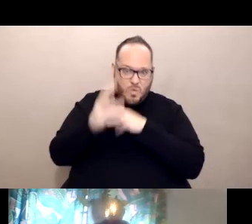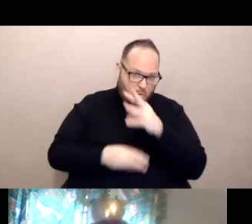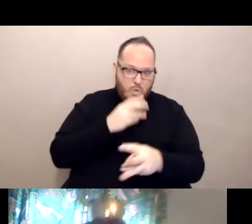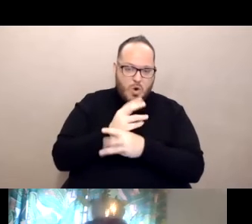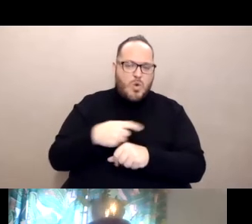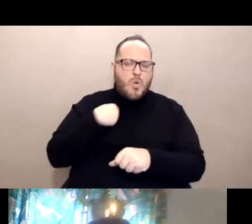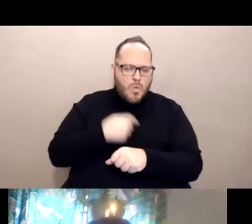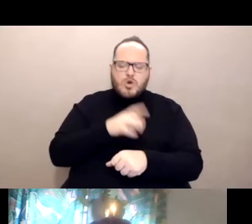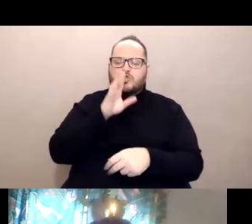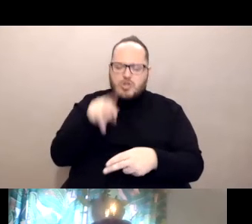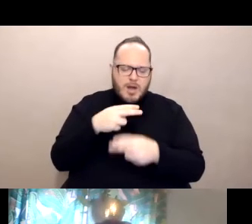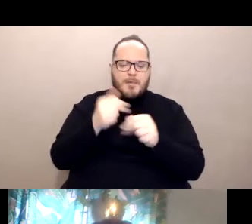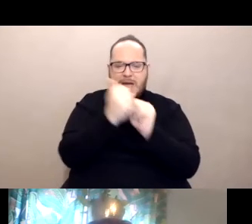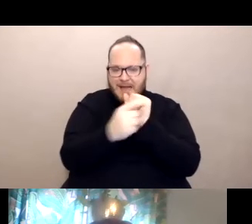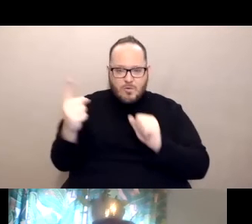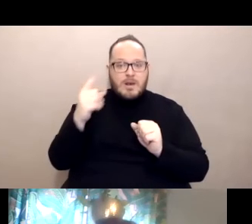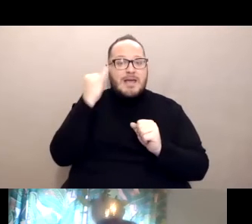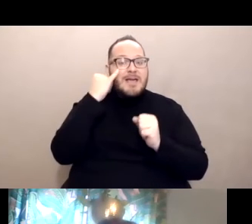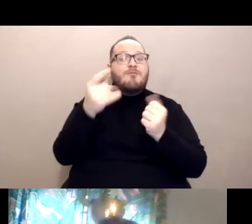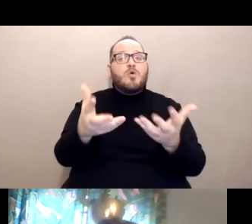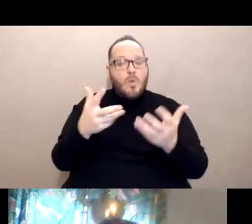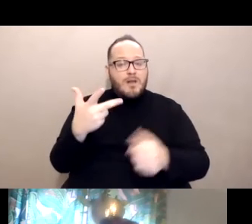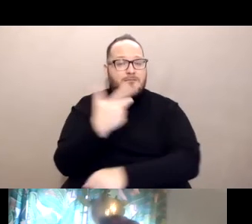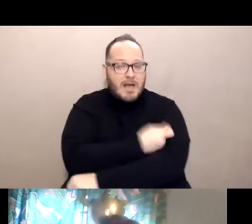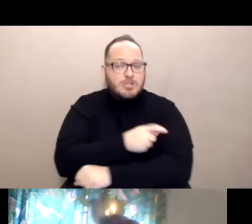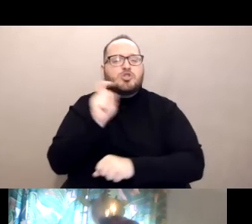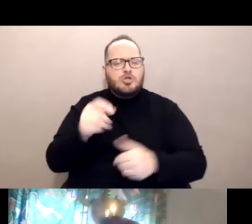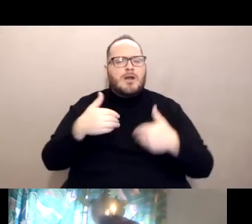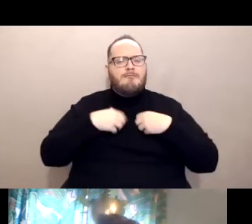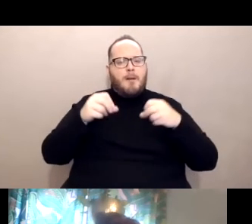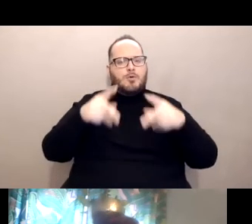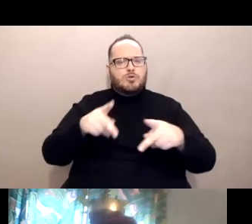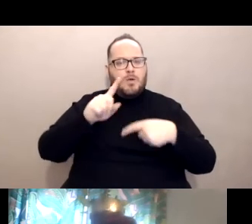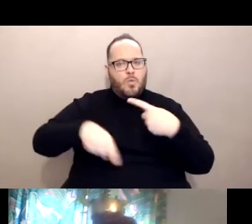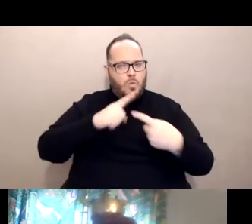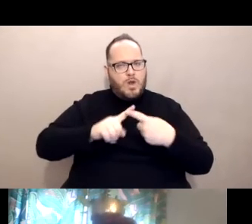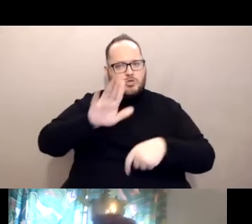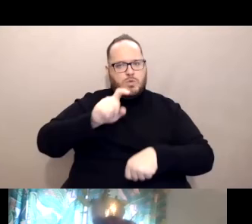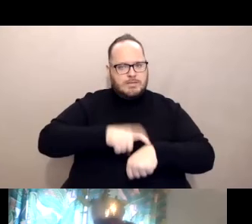there should be an opportunity when it's your time to be vaccinated. If you have any questions about that